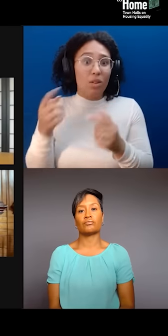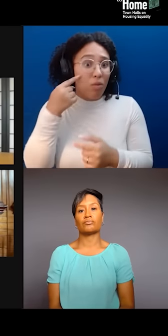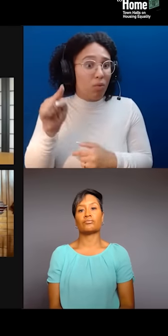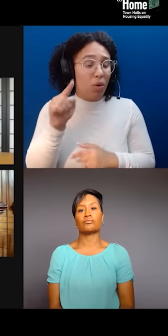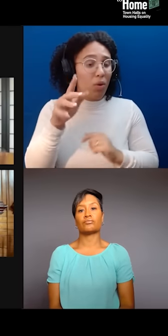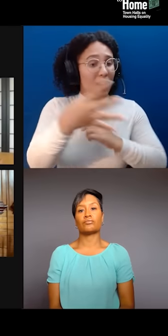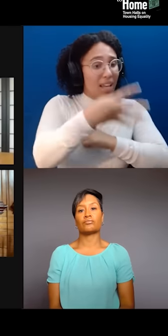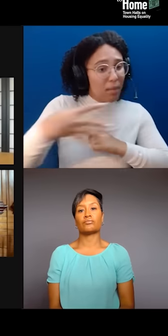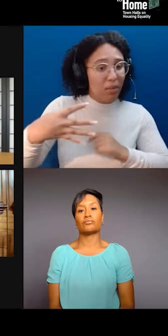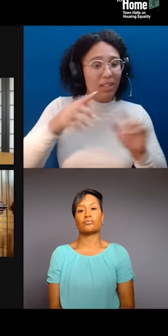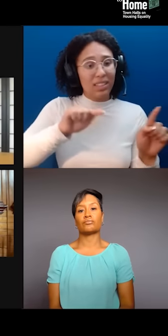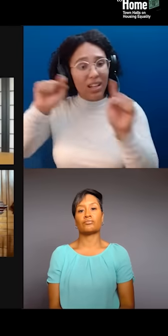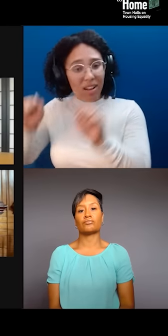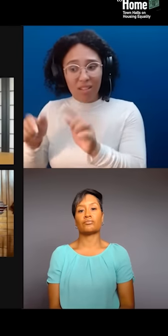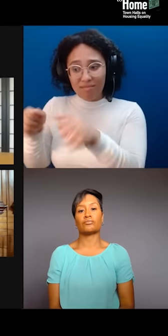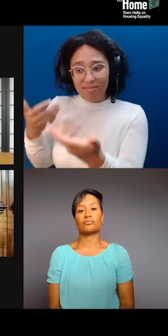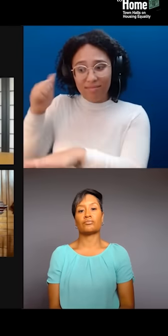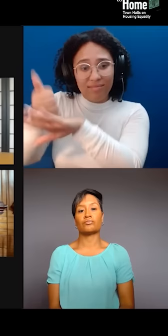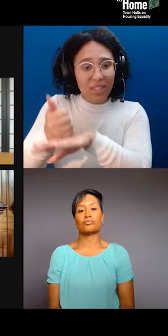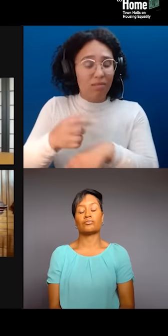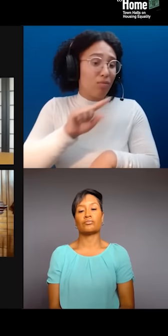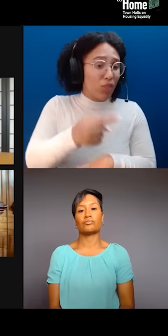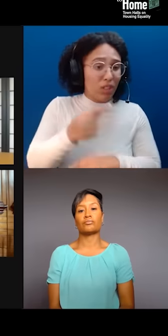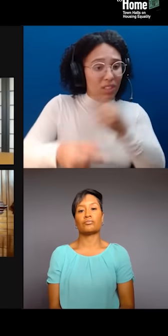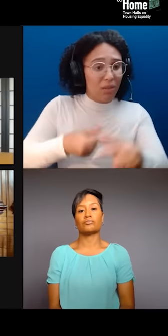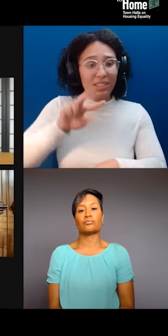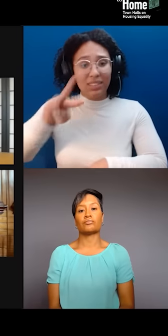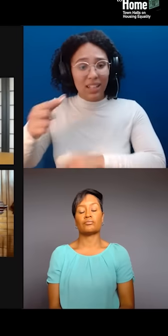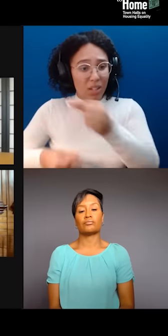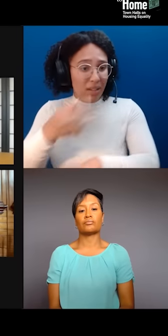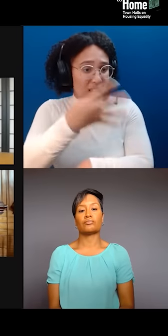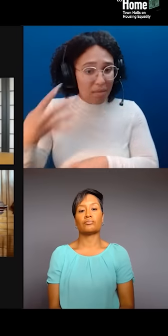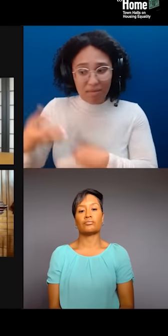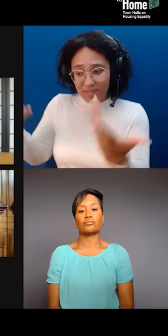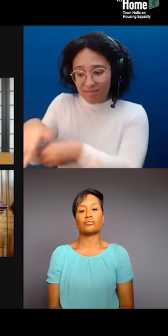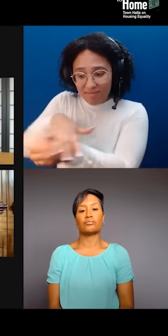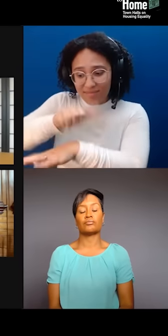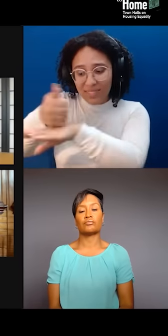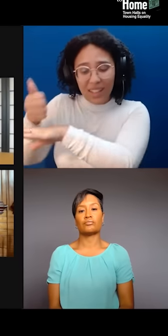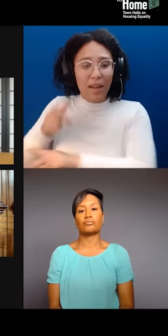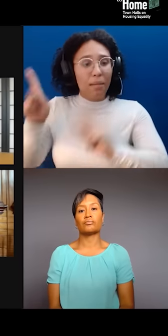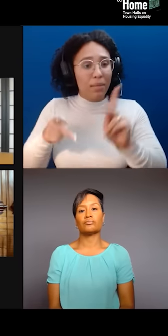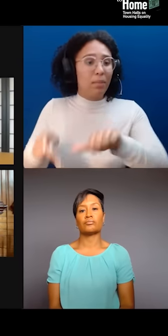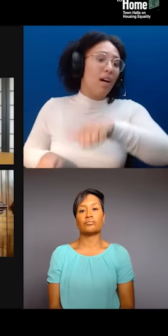or migrated, you know, from different parts of the country. And so, the work that we're doing,